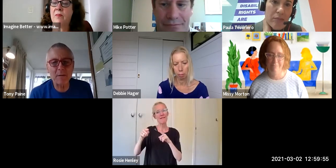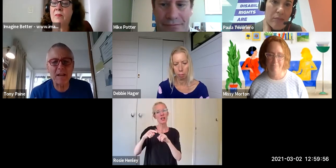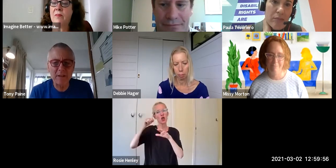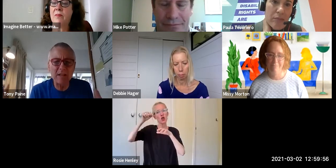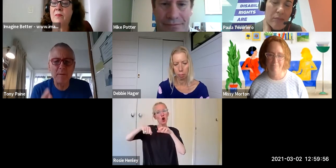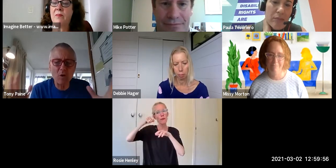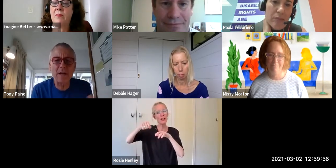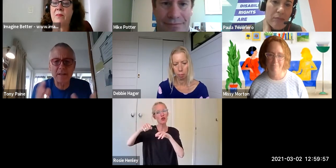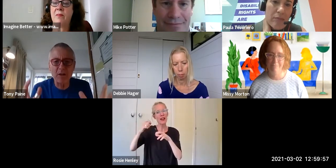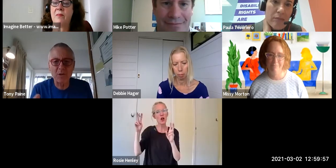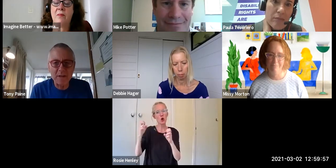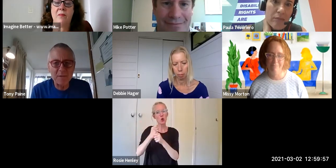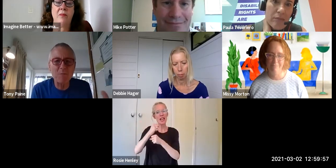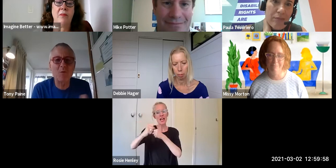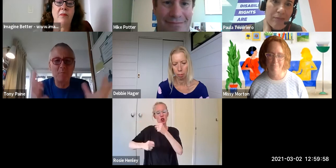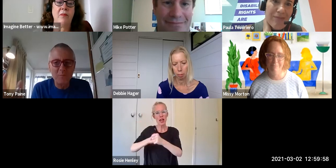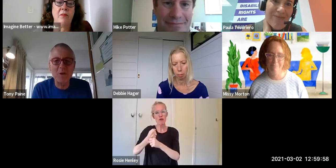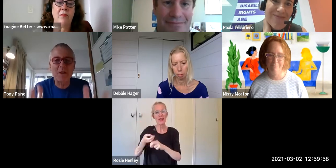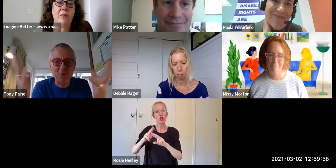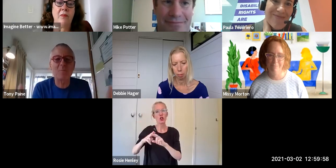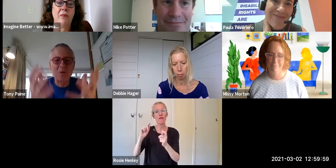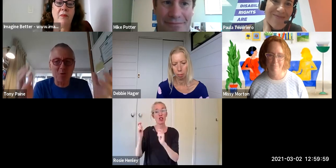saying we need to be more collectivised, we need to be more working for a common cause